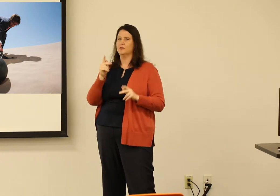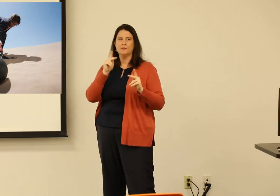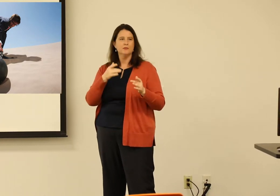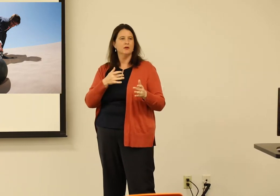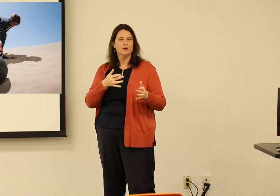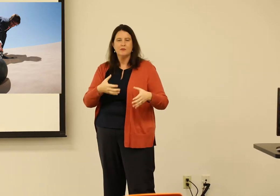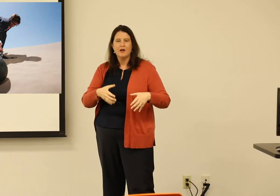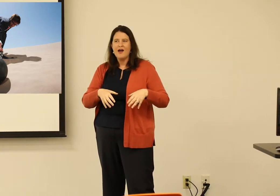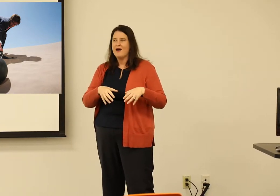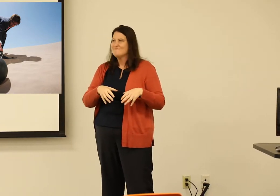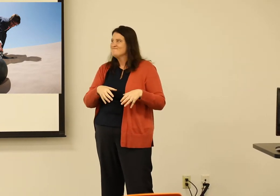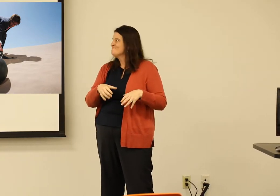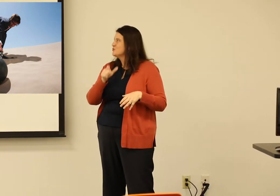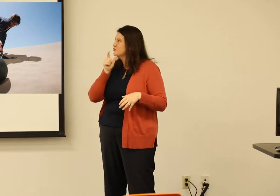And I'm not the only individual like that.